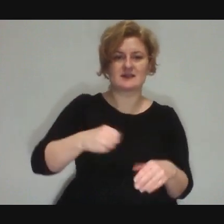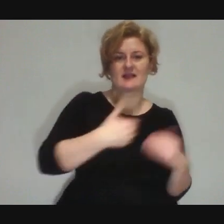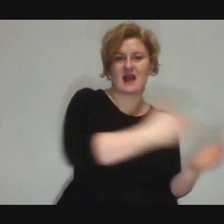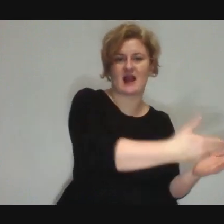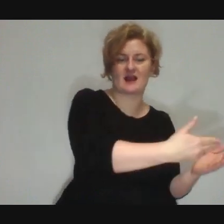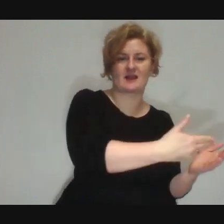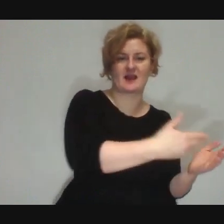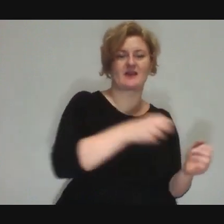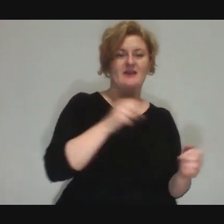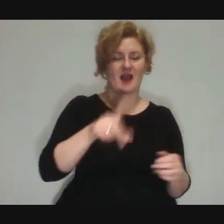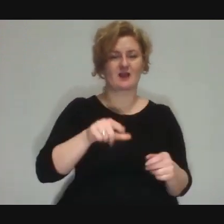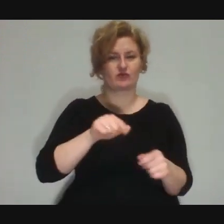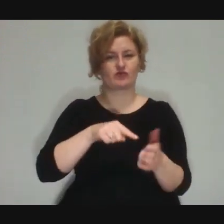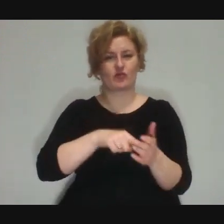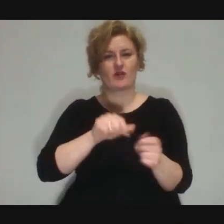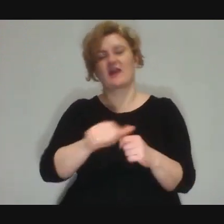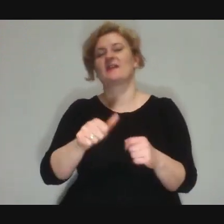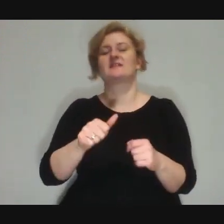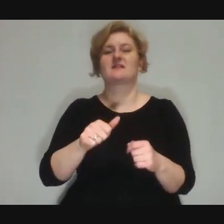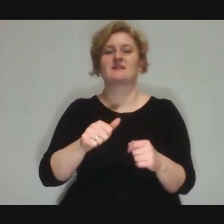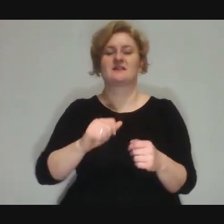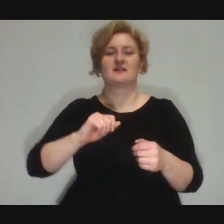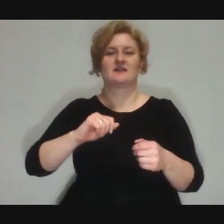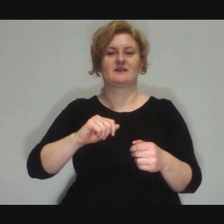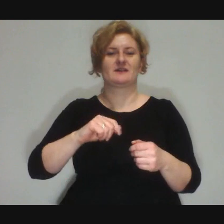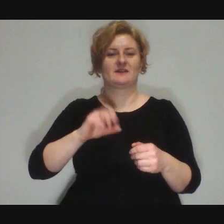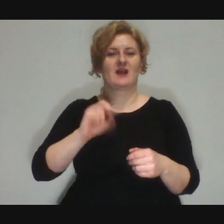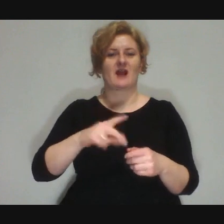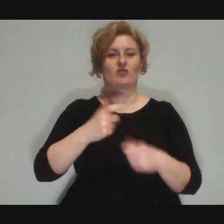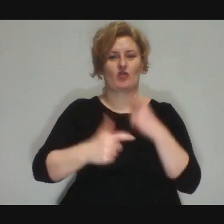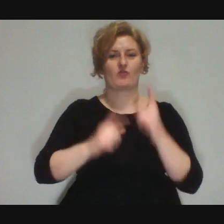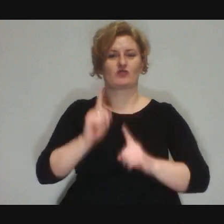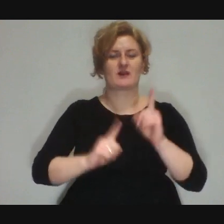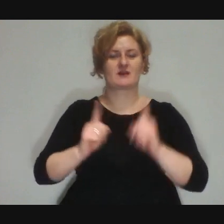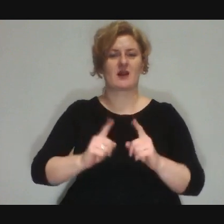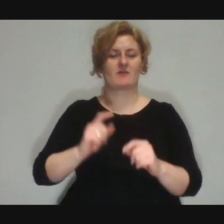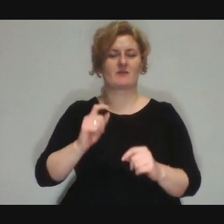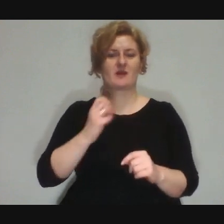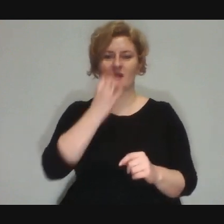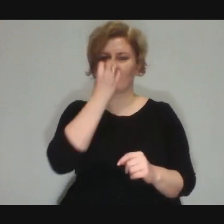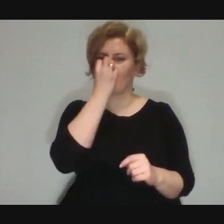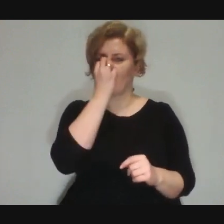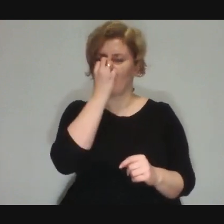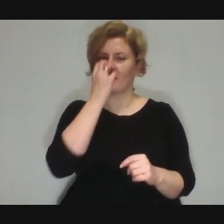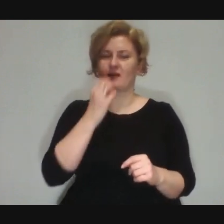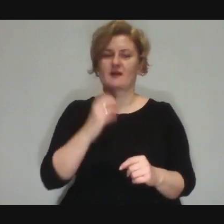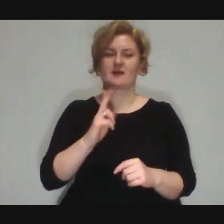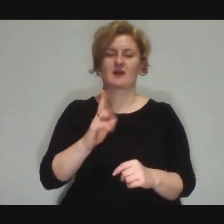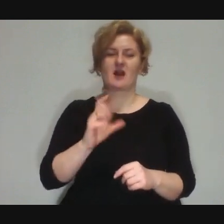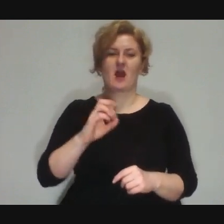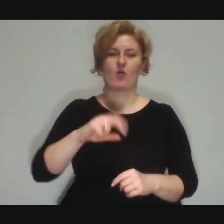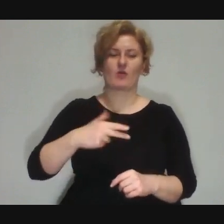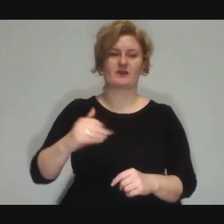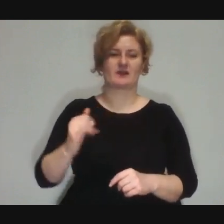Such extreme changing of the reality and entering into somebody's intimate life space to the maximum...